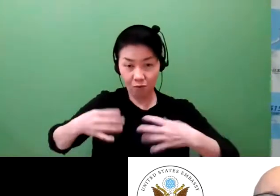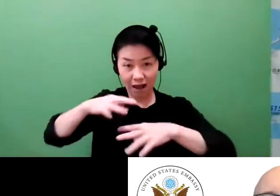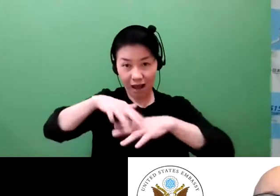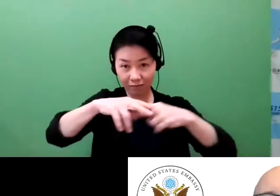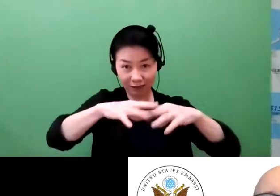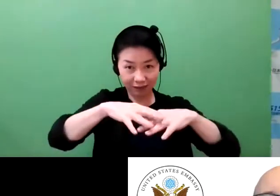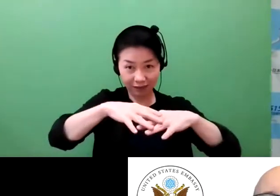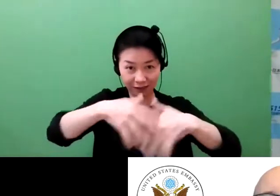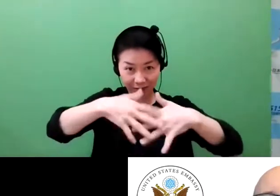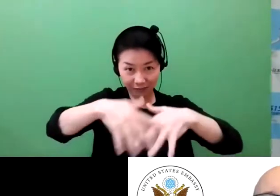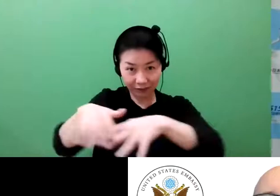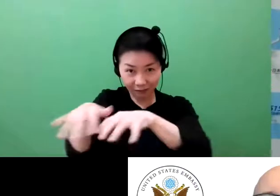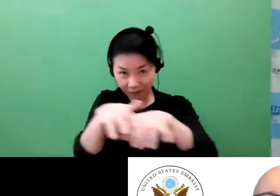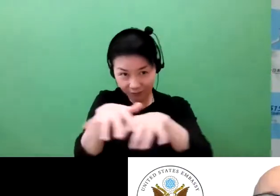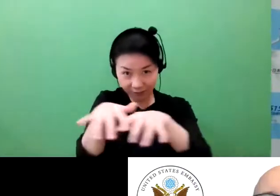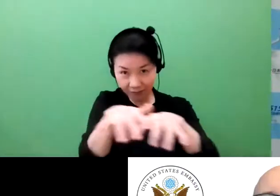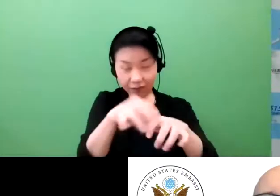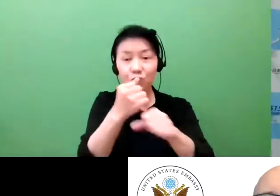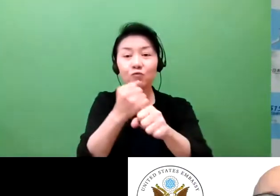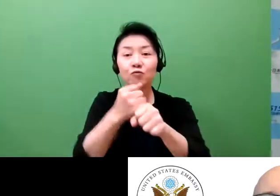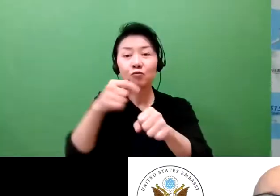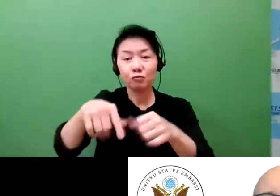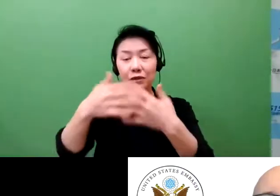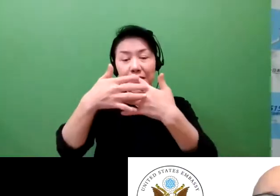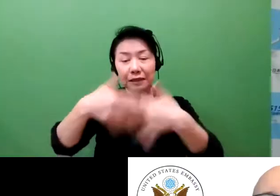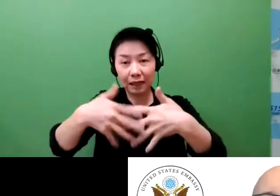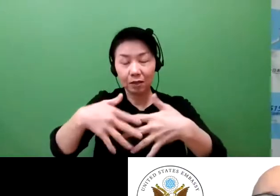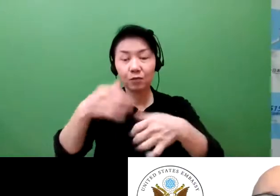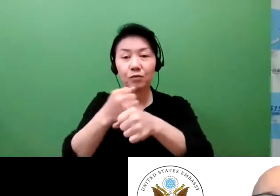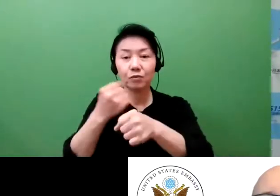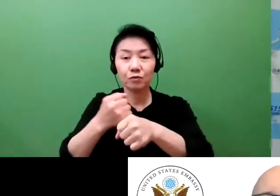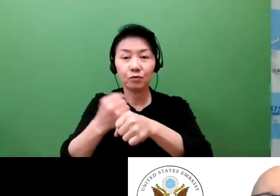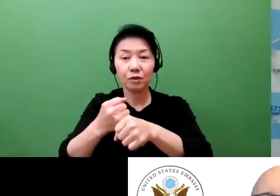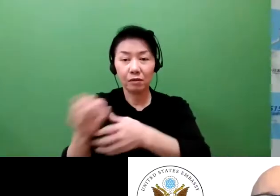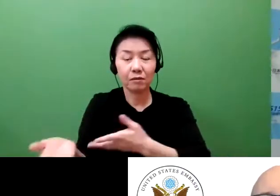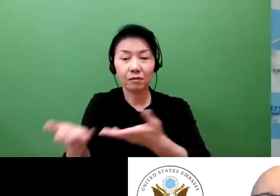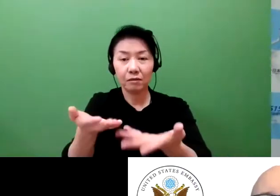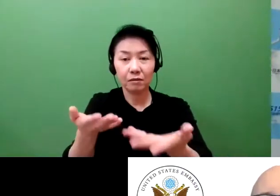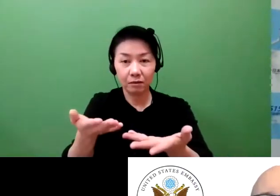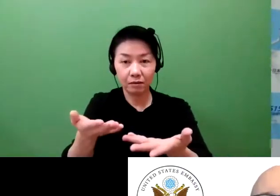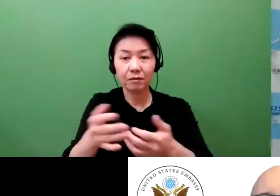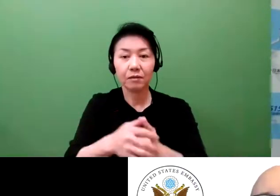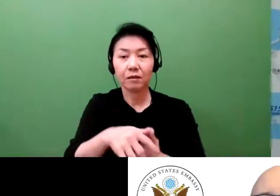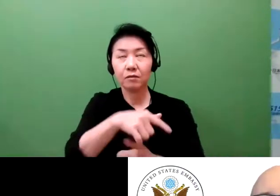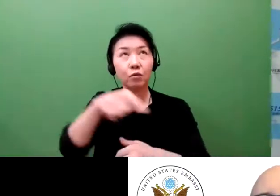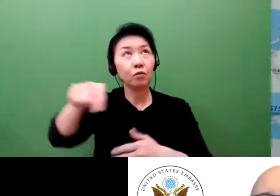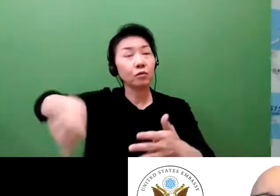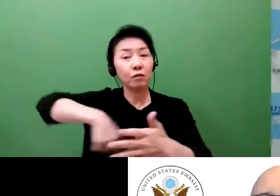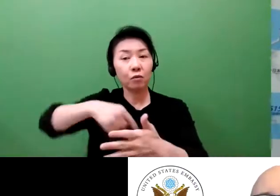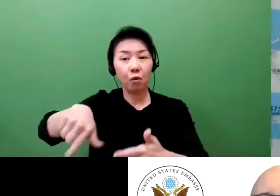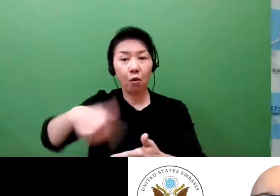They deliver this weaving-- or rather, knitting machine. And we find the founders are very attentive to the patent rights.